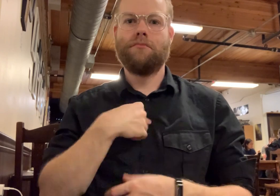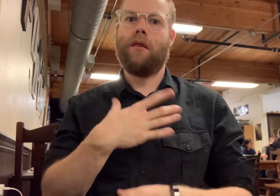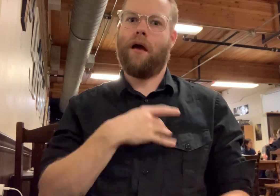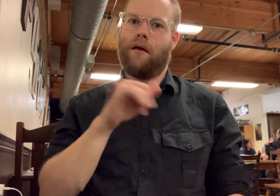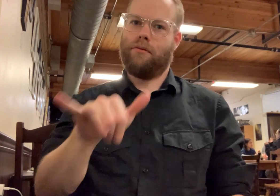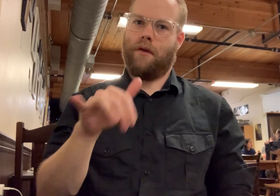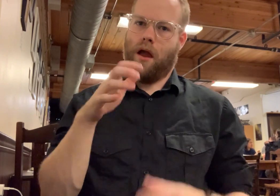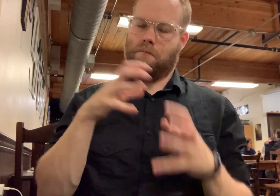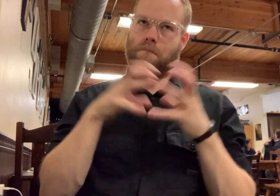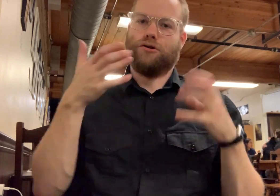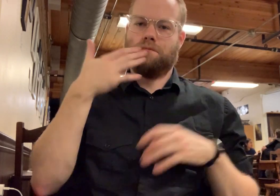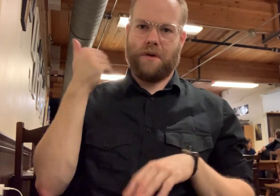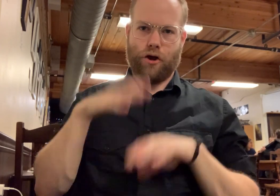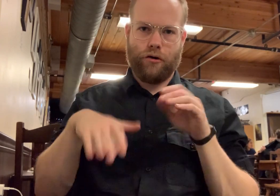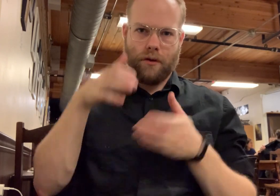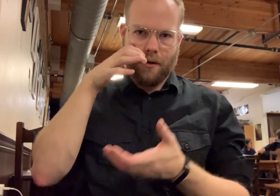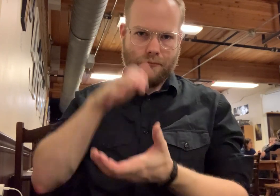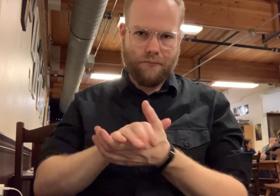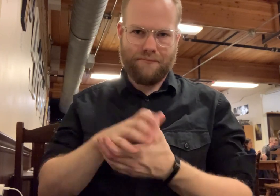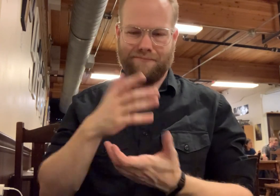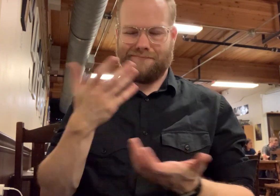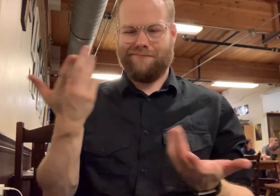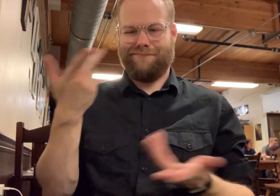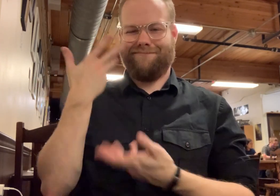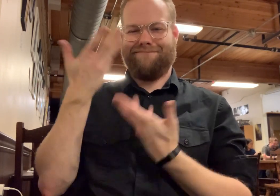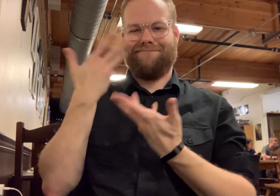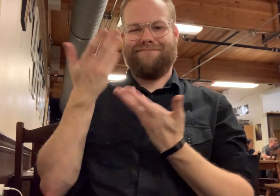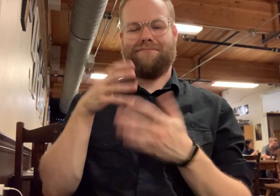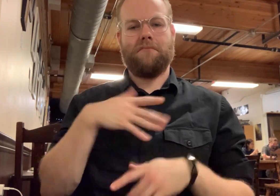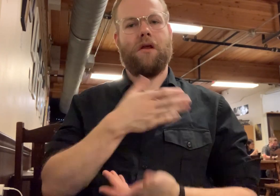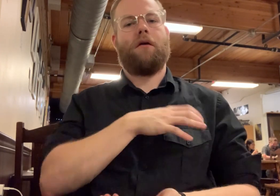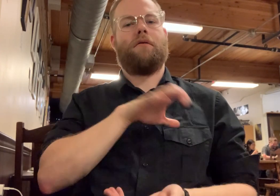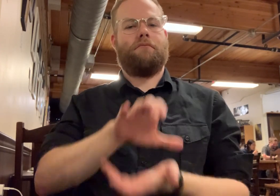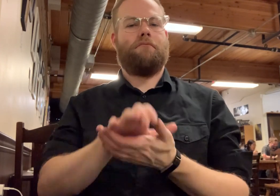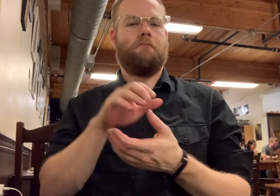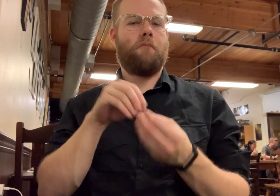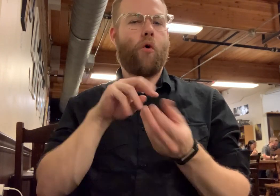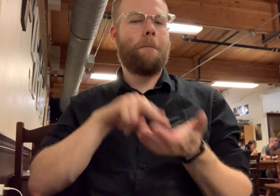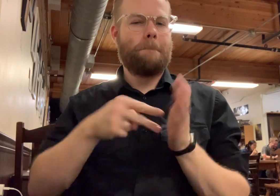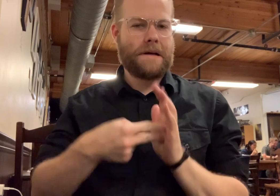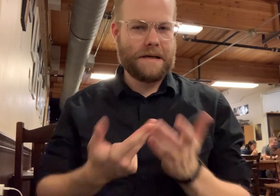I like that much better than [spouse-cheek], it's ehh. [spouse-heart] has more meaning.